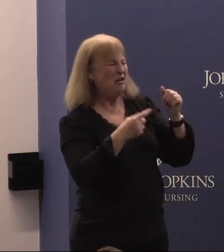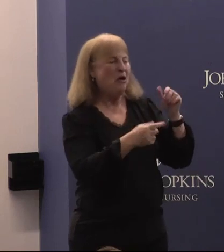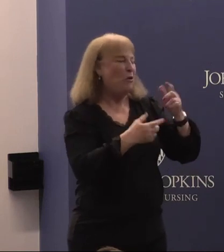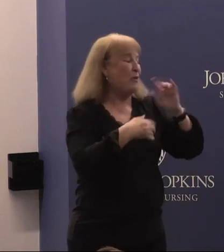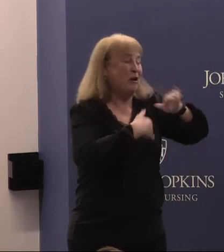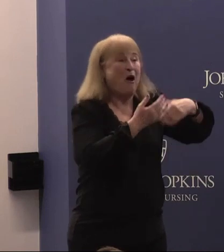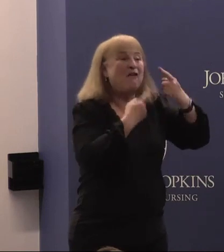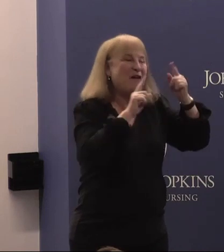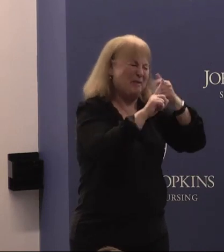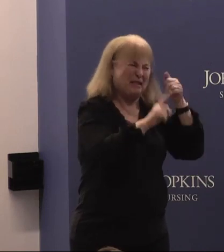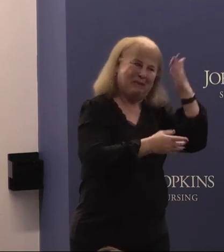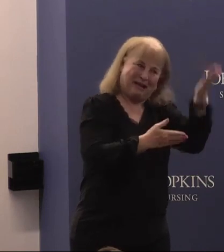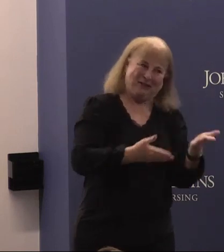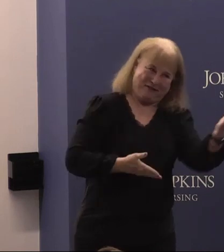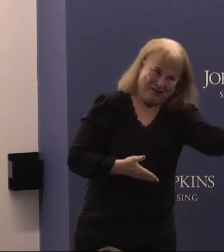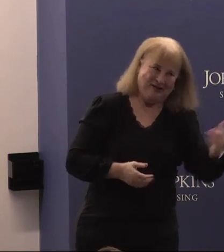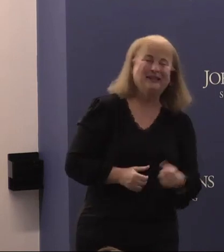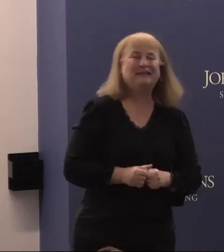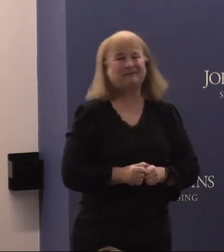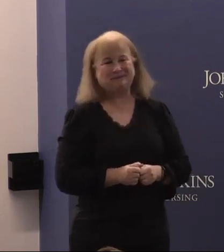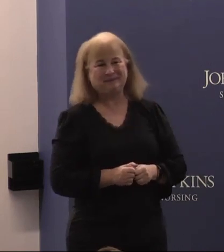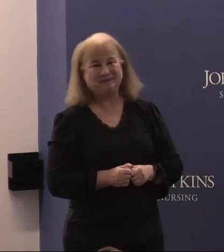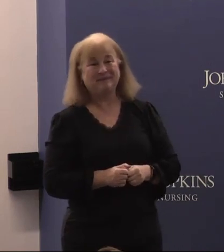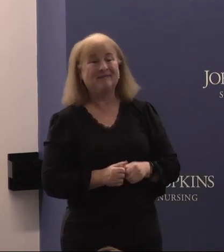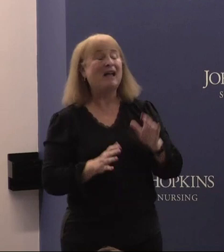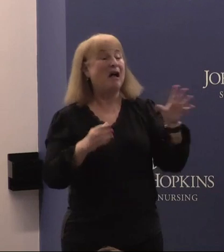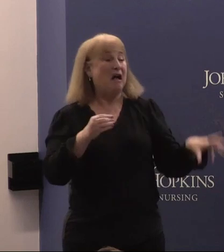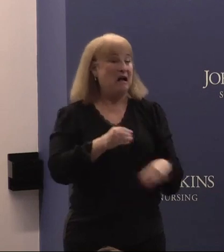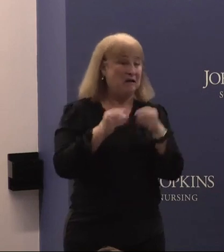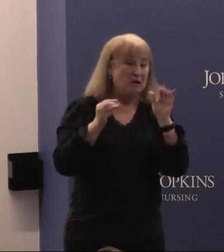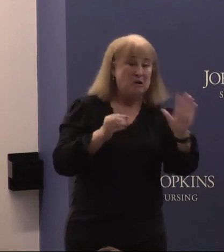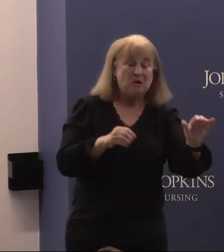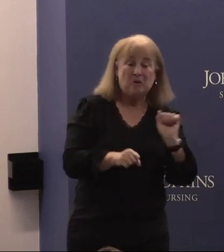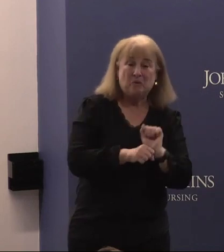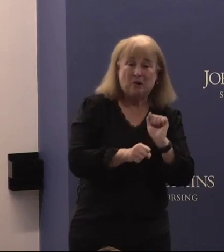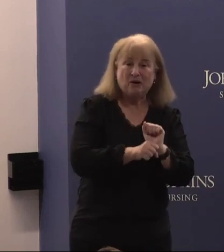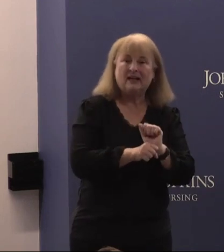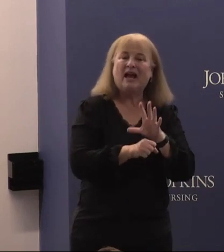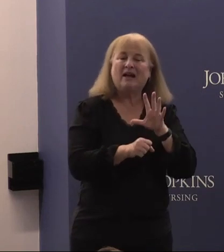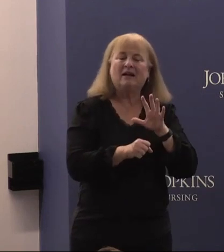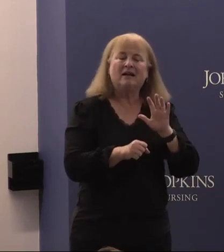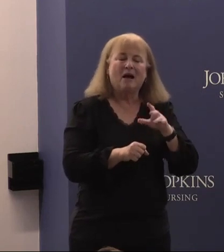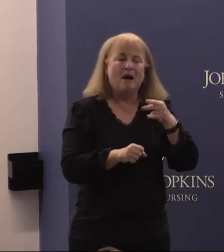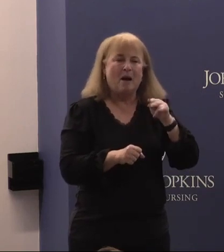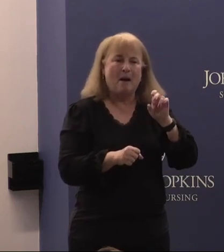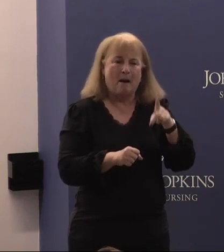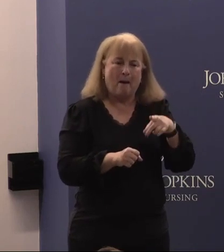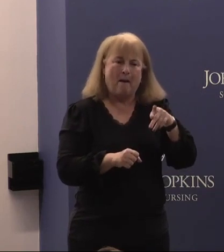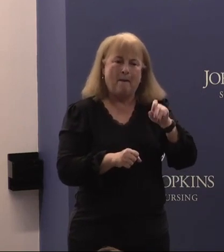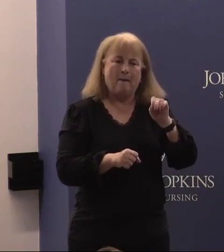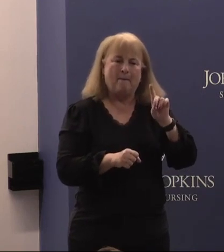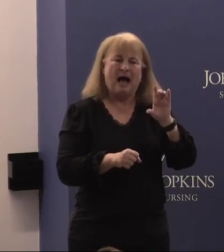near Bonnie not to mention her work in included her podcast that Forbes has recognized as a top